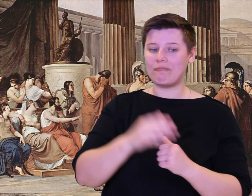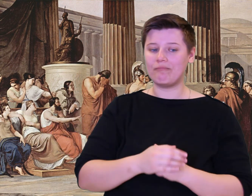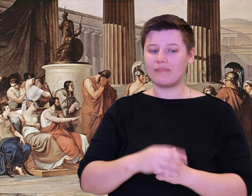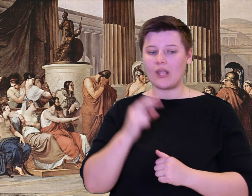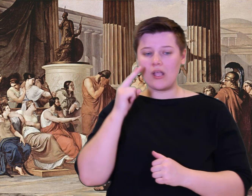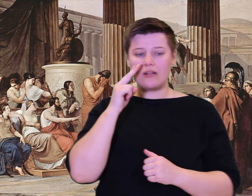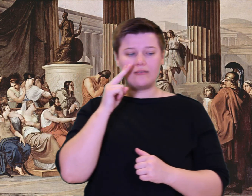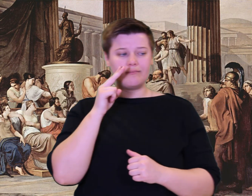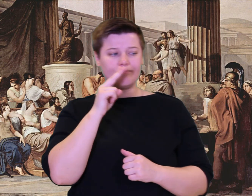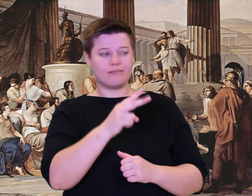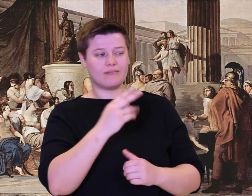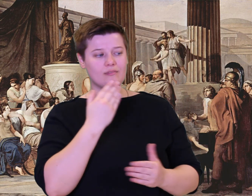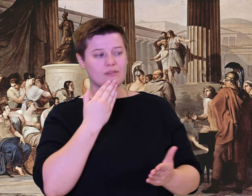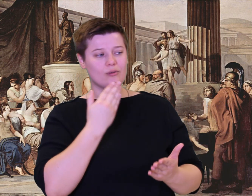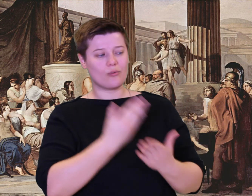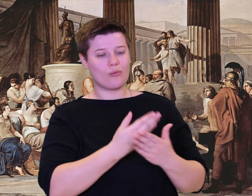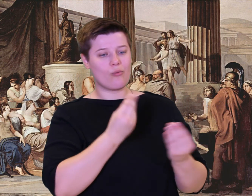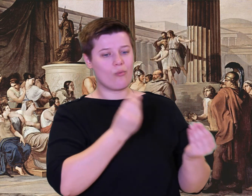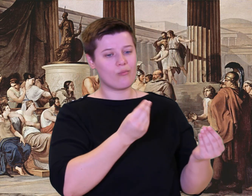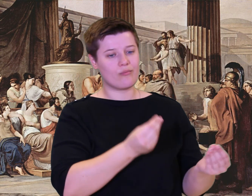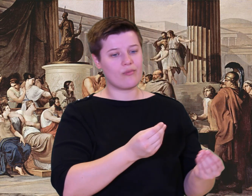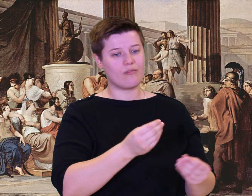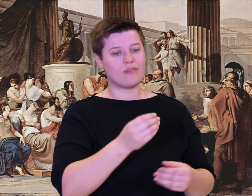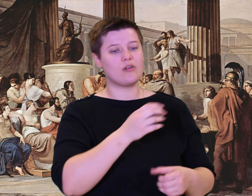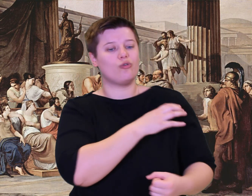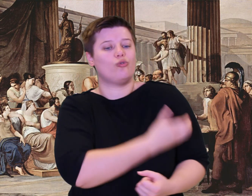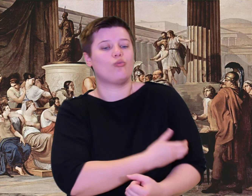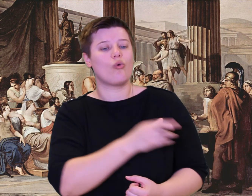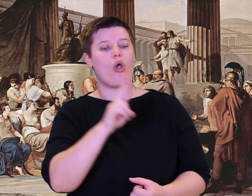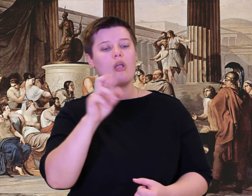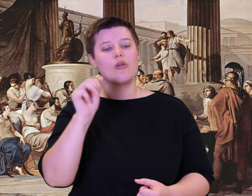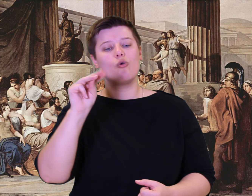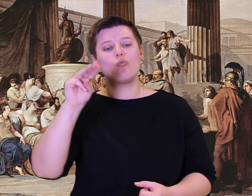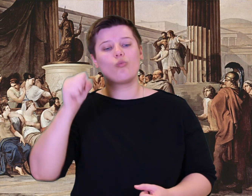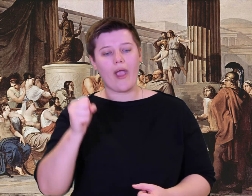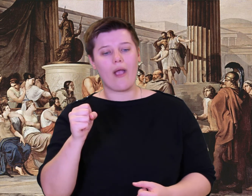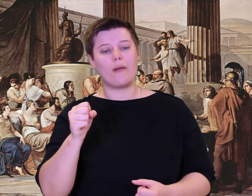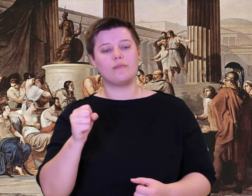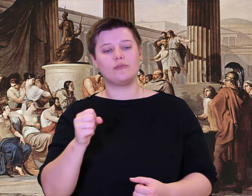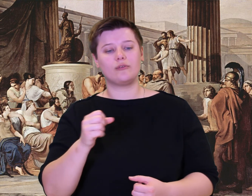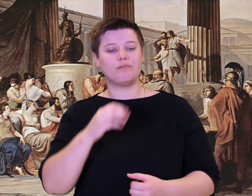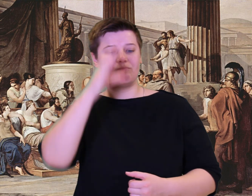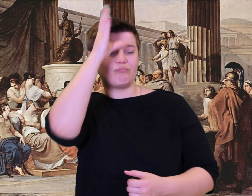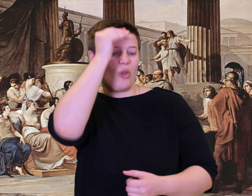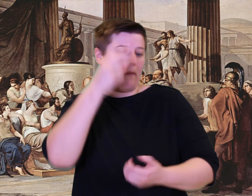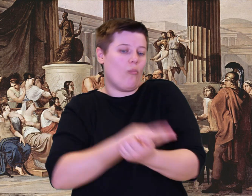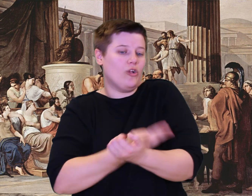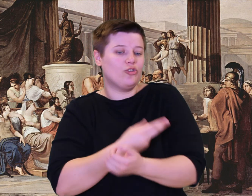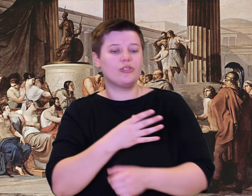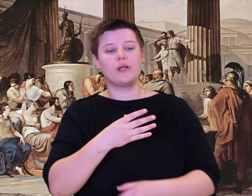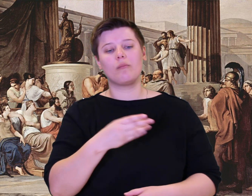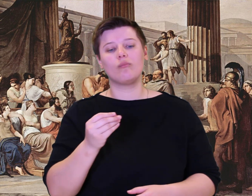There were those well-fed sturdy rams with good thick fleece, wool as dark as violets--